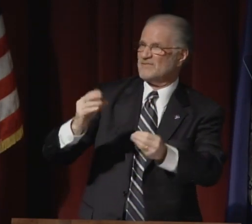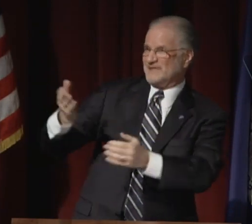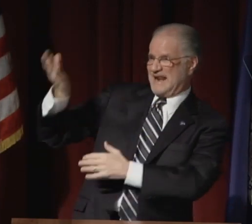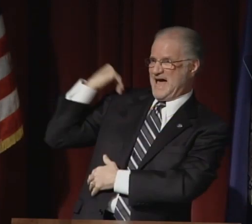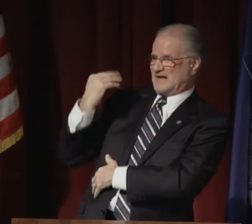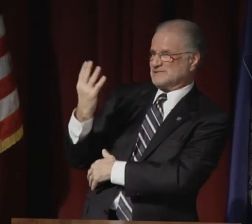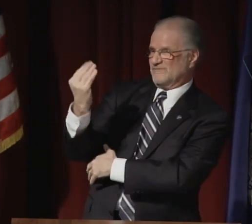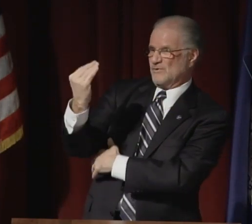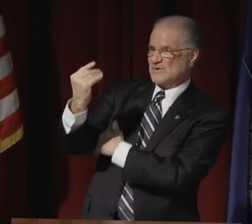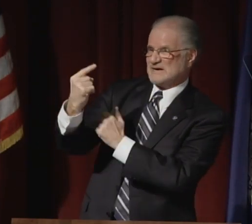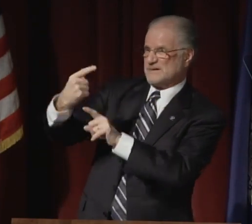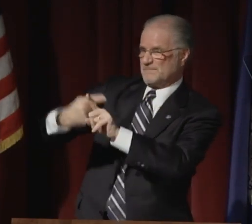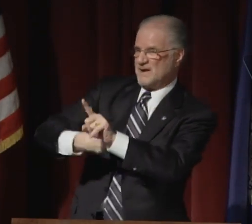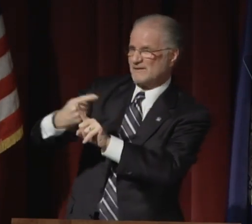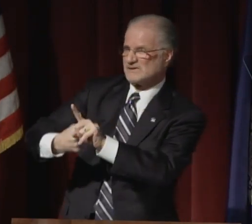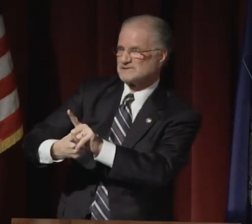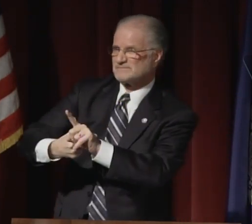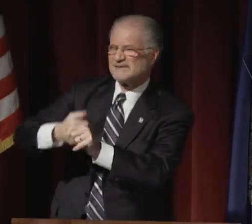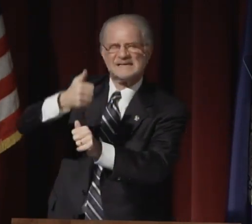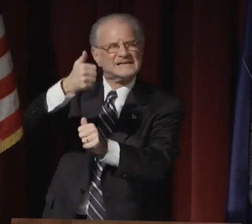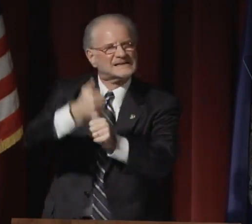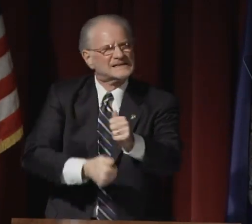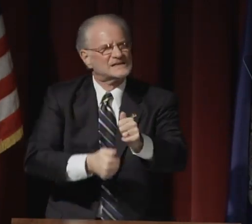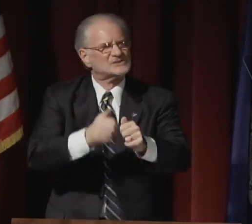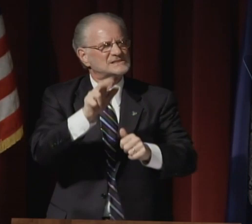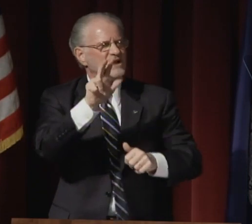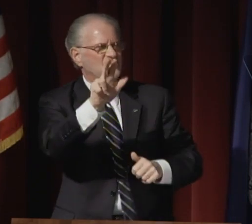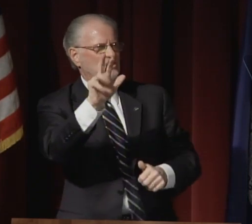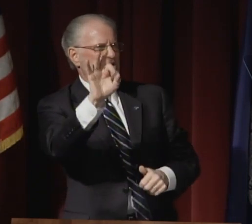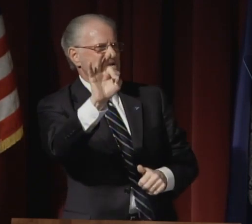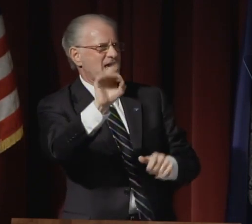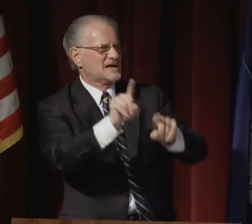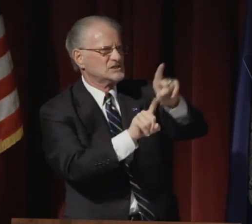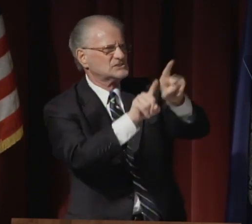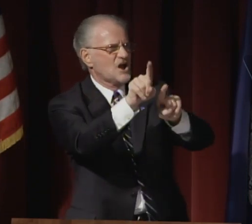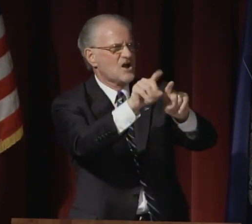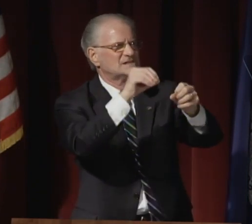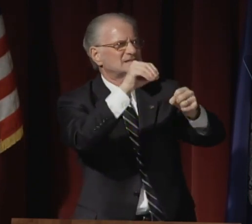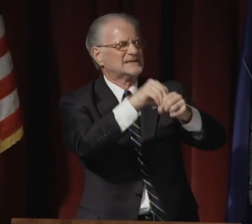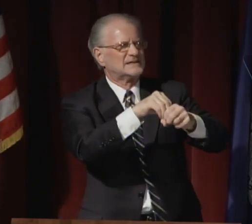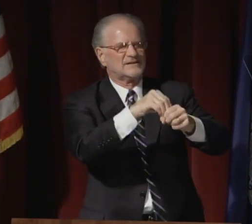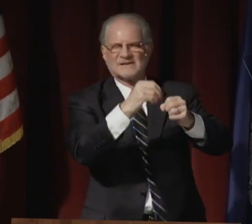The map tells the story of my last 14 months.